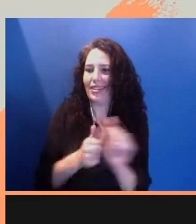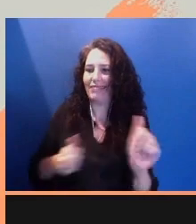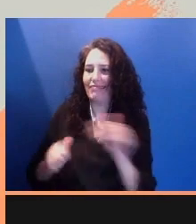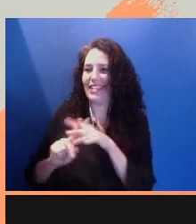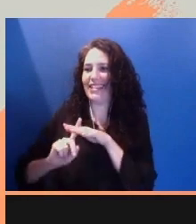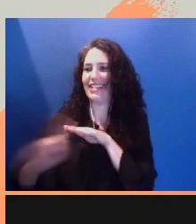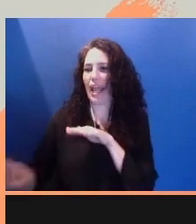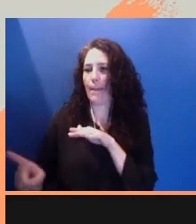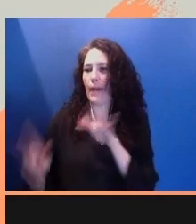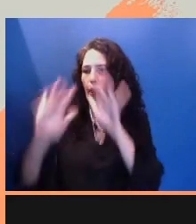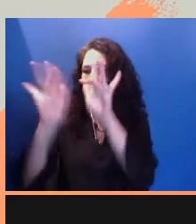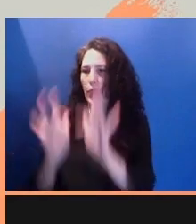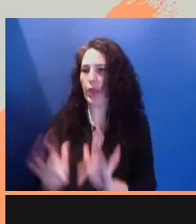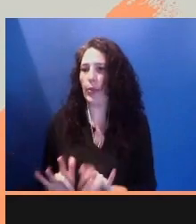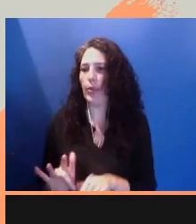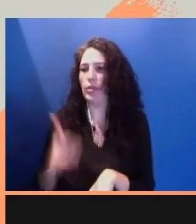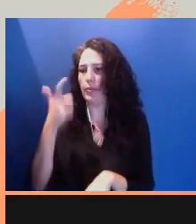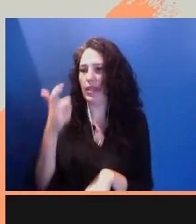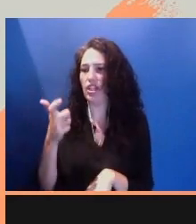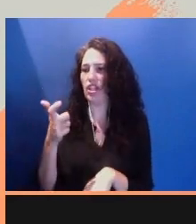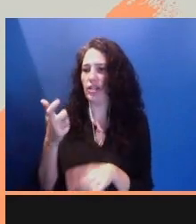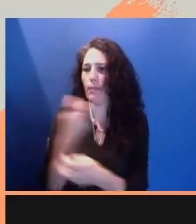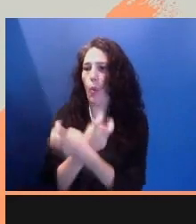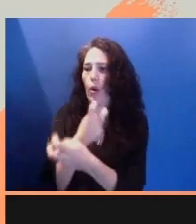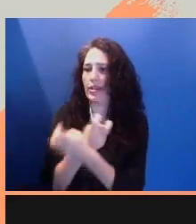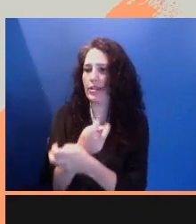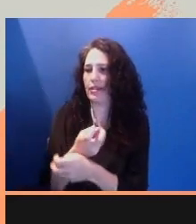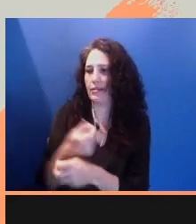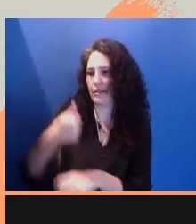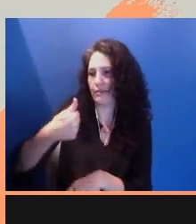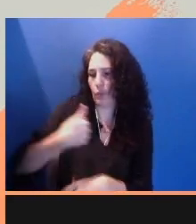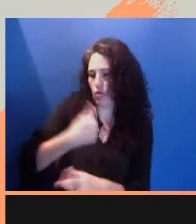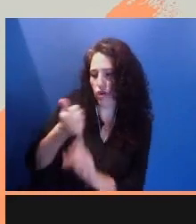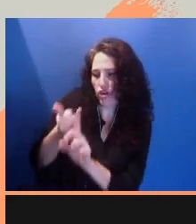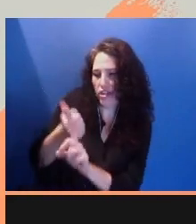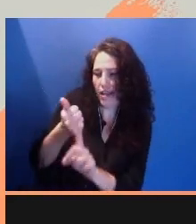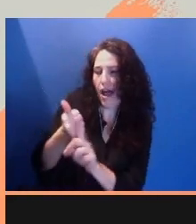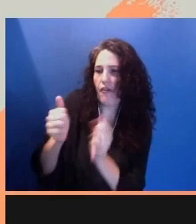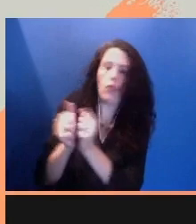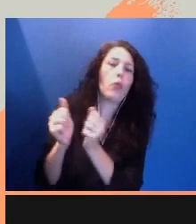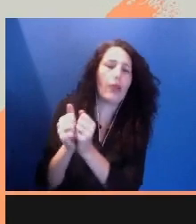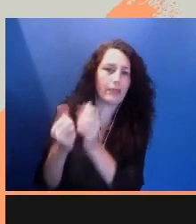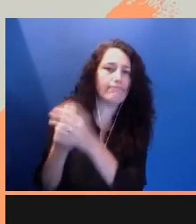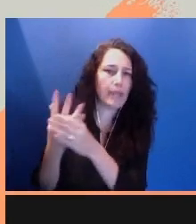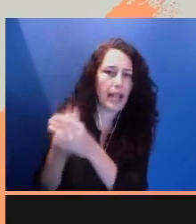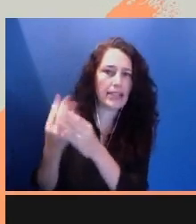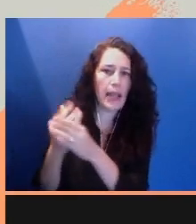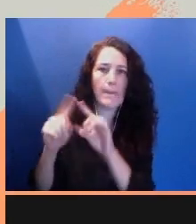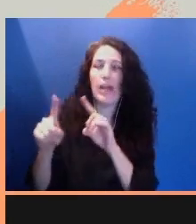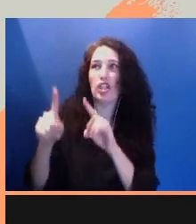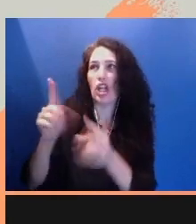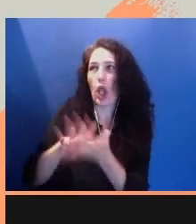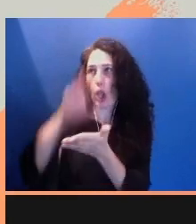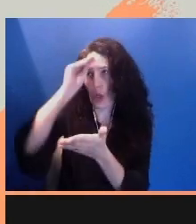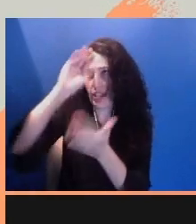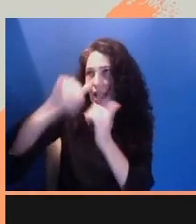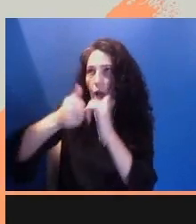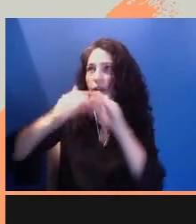to fly instead. Sometimes, to create a non-fiction film, you need to expand the documentary genre